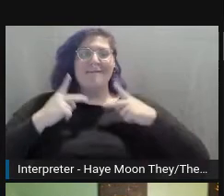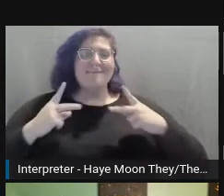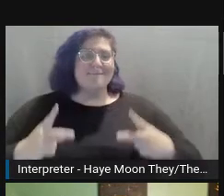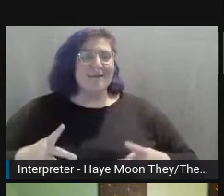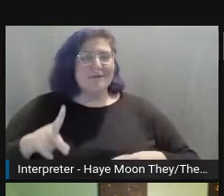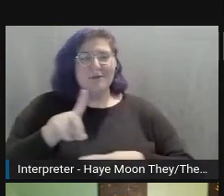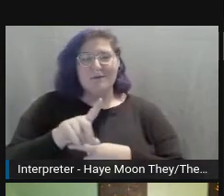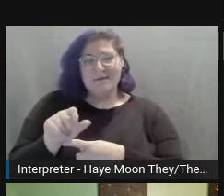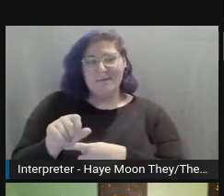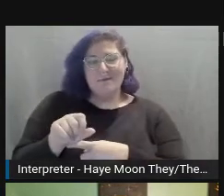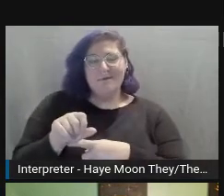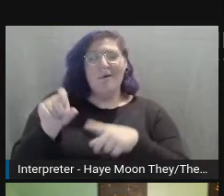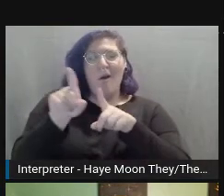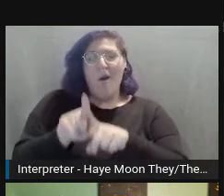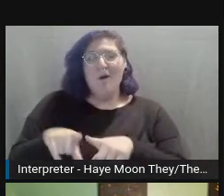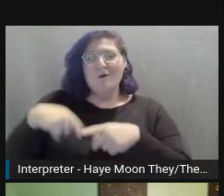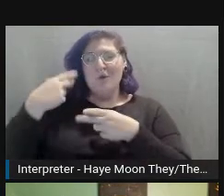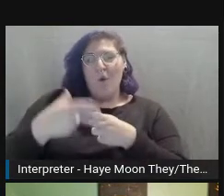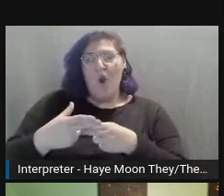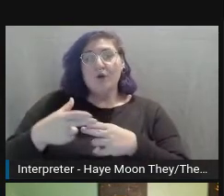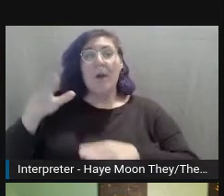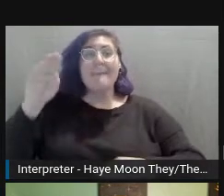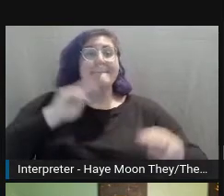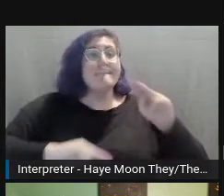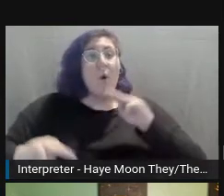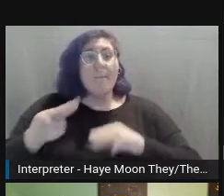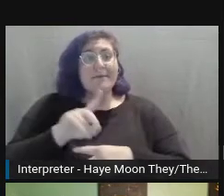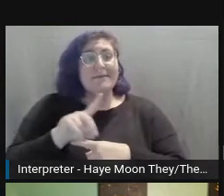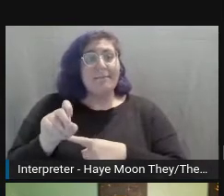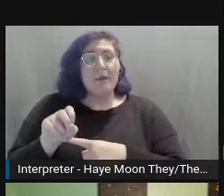known as like mobility disabilities or impairments.